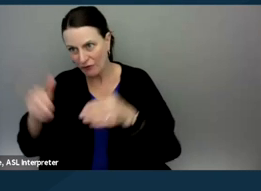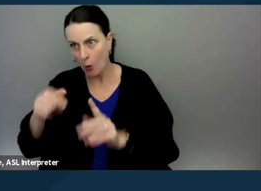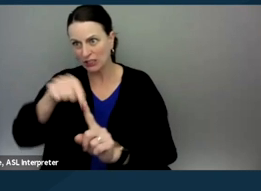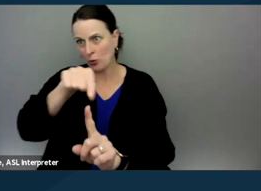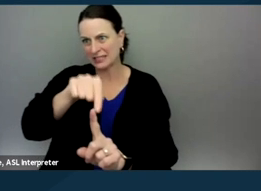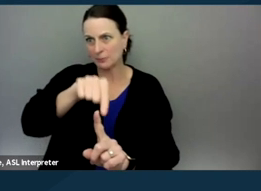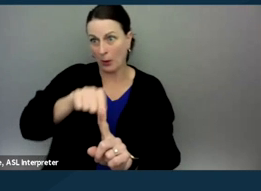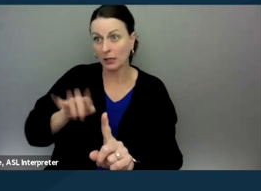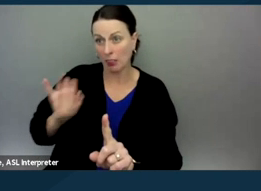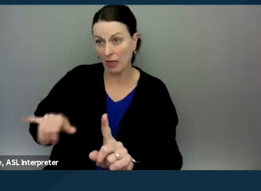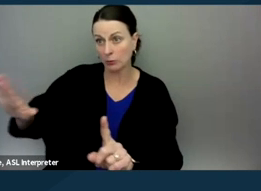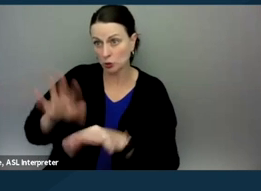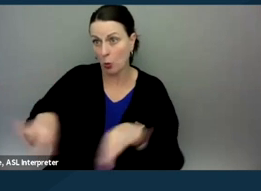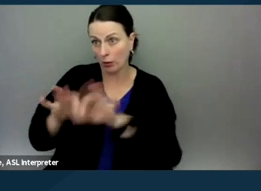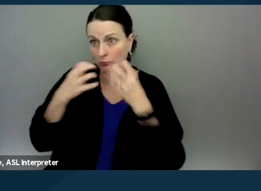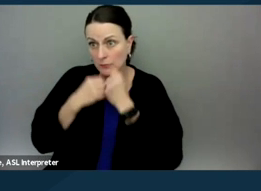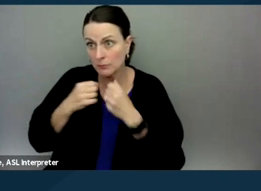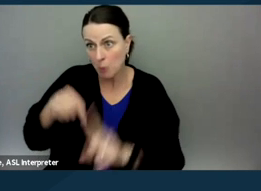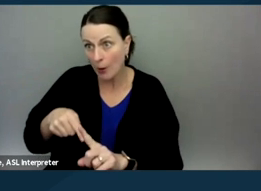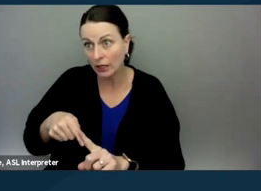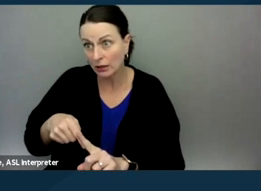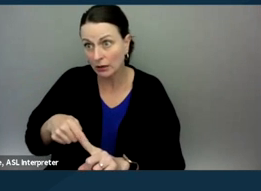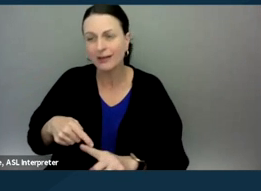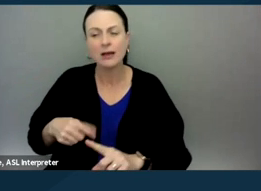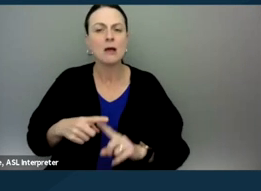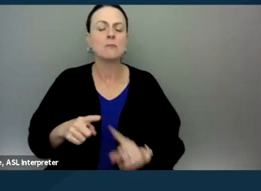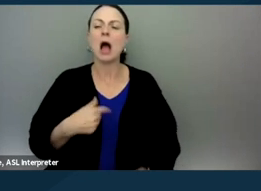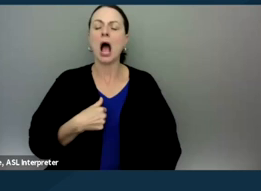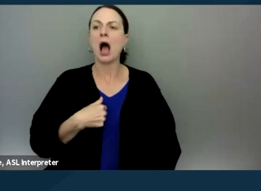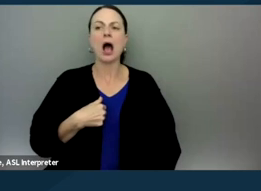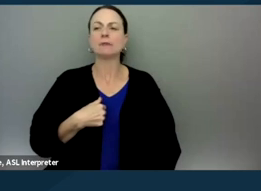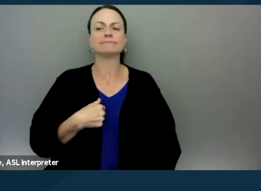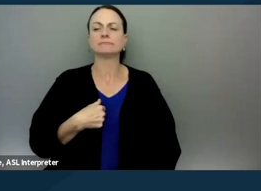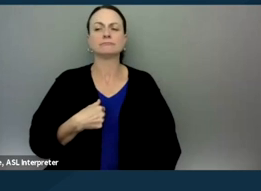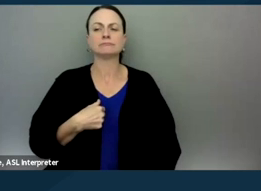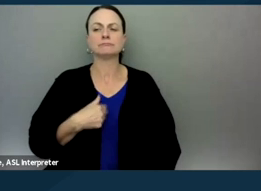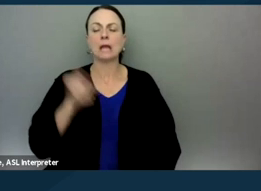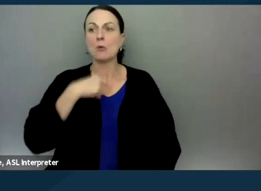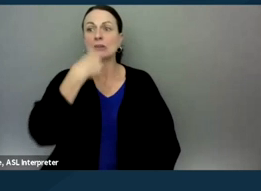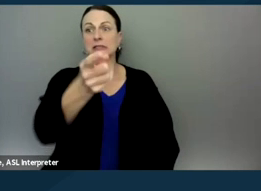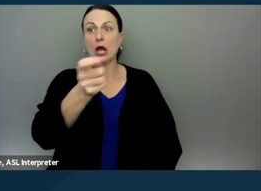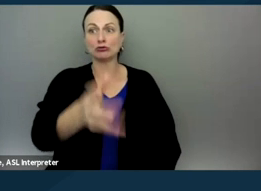that was really important to you. But I wouldn't say to the judge, you know,